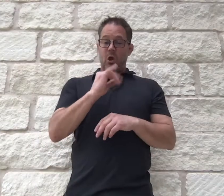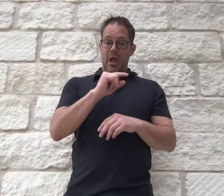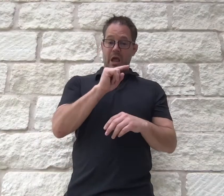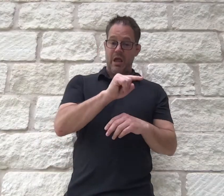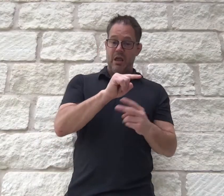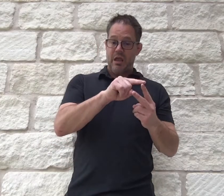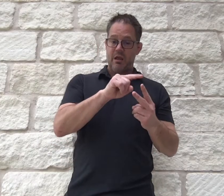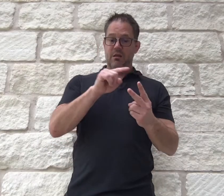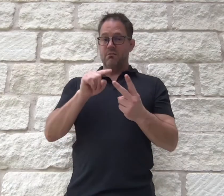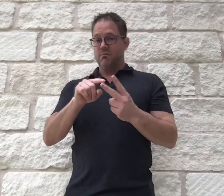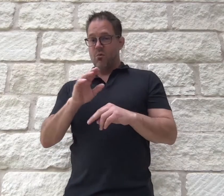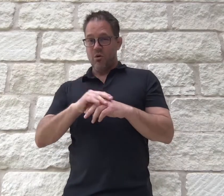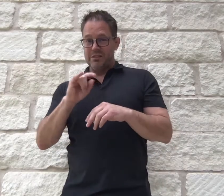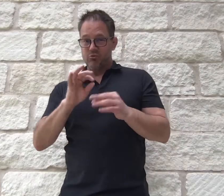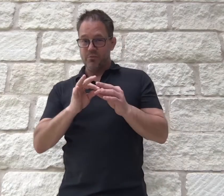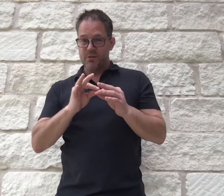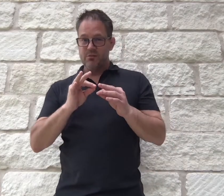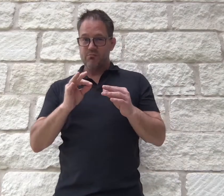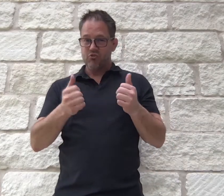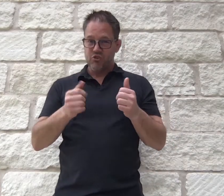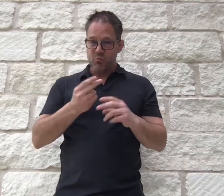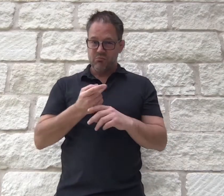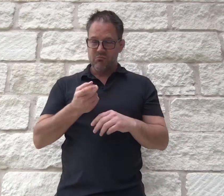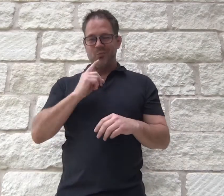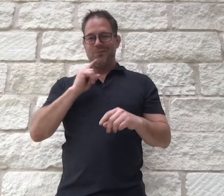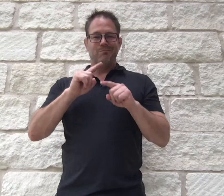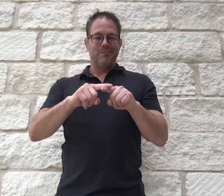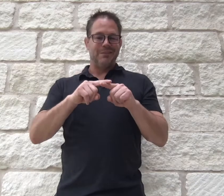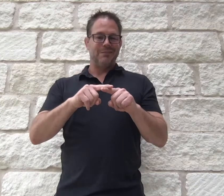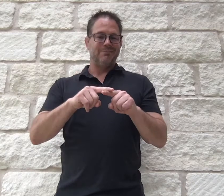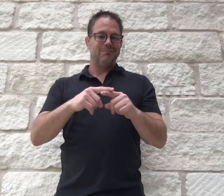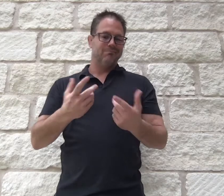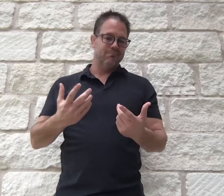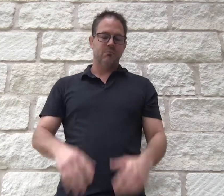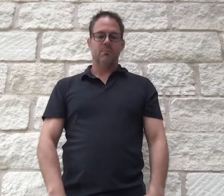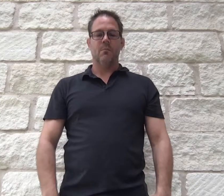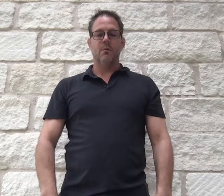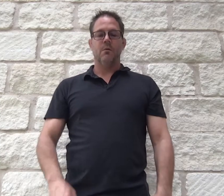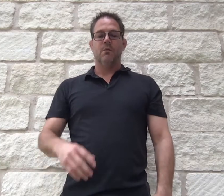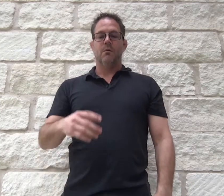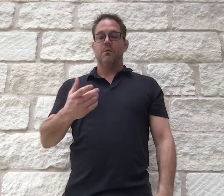So, which one do I use? The short answer: It depends. Even though I will be emphasizing